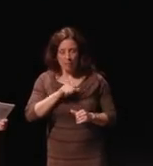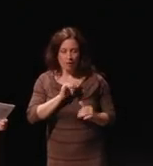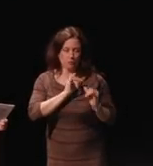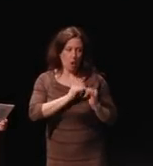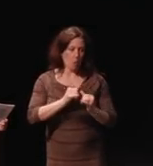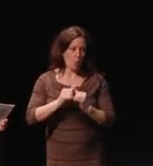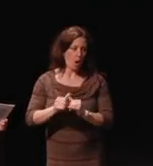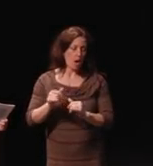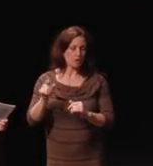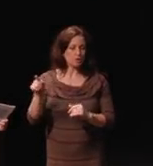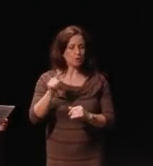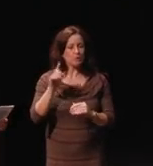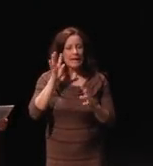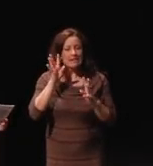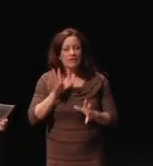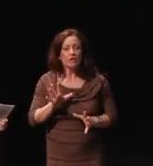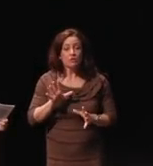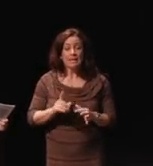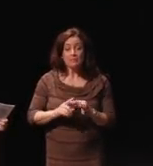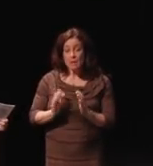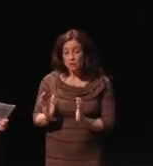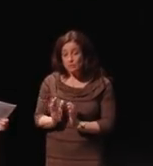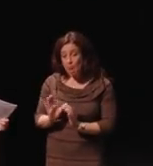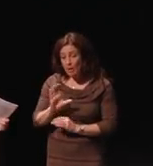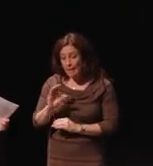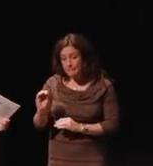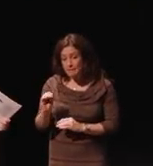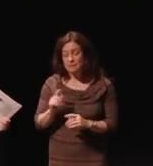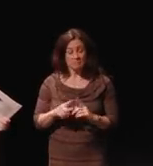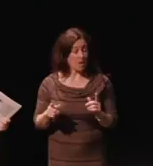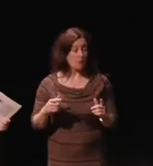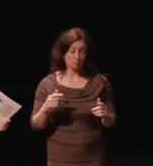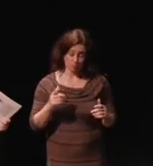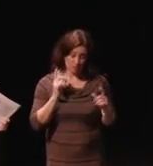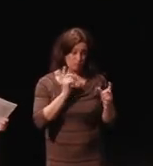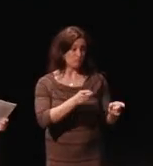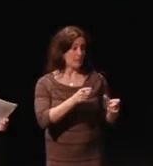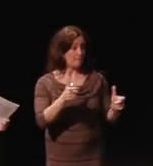to innovators especially small companies, but we've done big companies as well I think